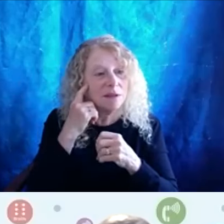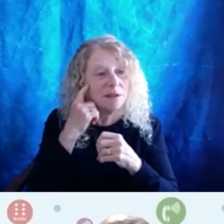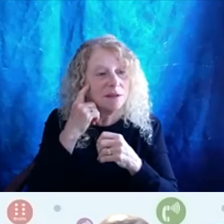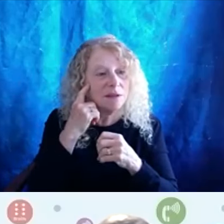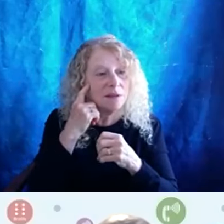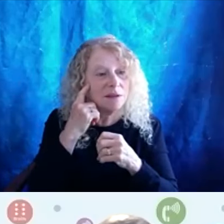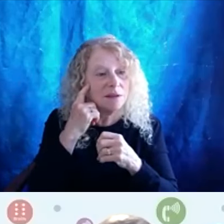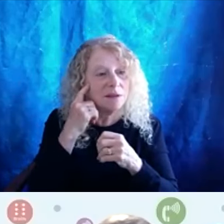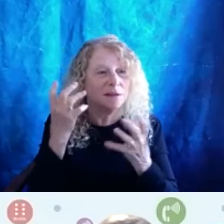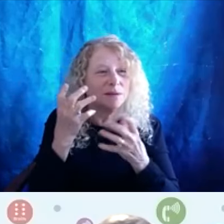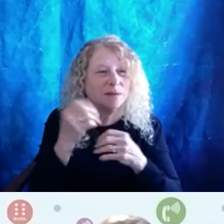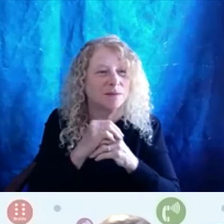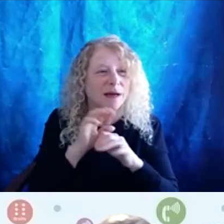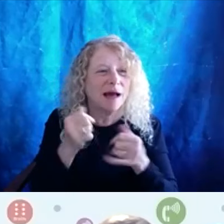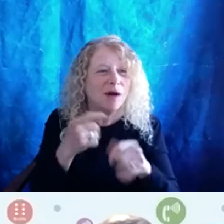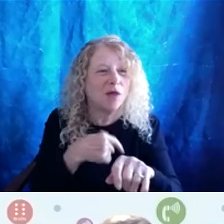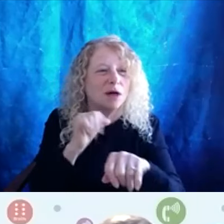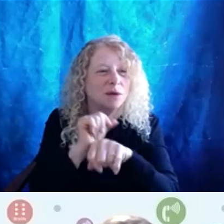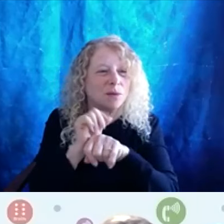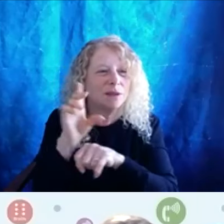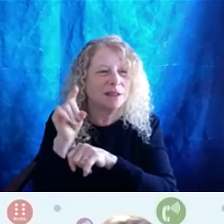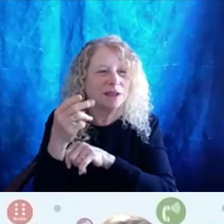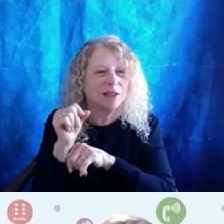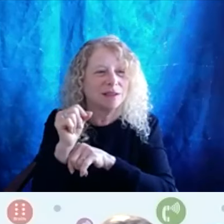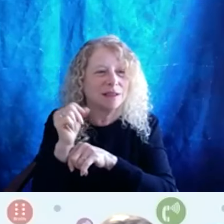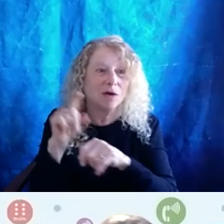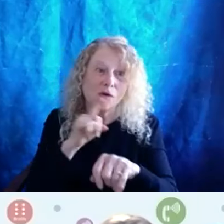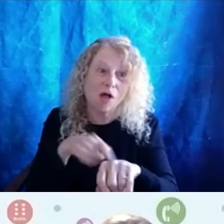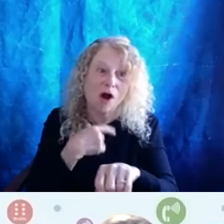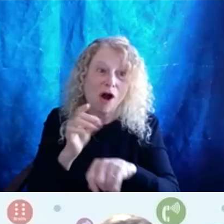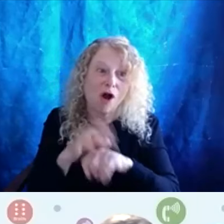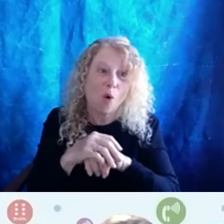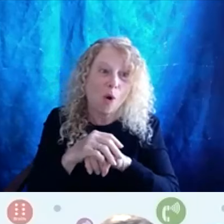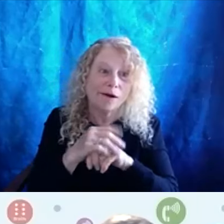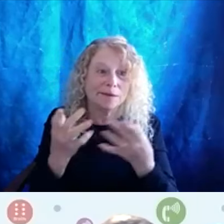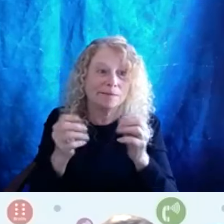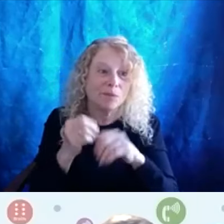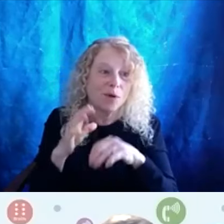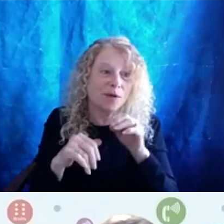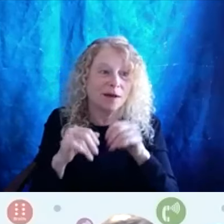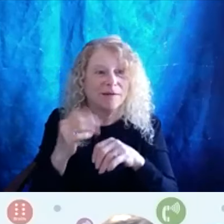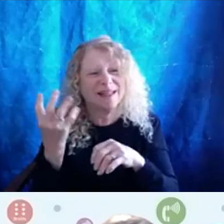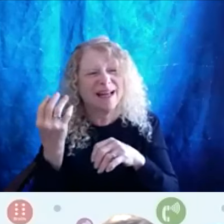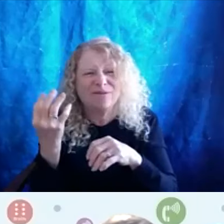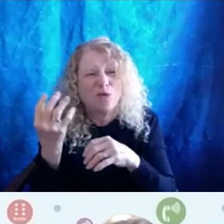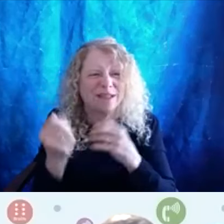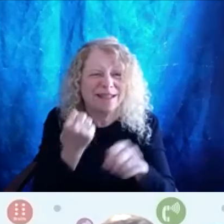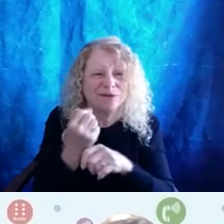gosh, Holland's been working for DHS for too long or DHS for like over. I just say 14 years,